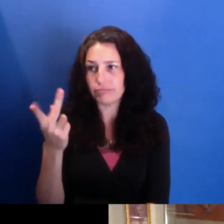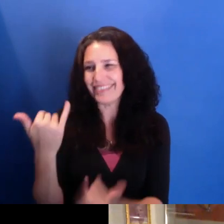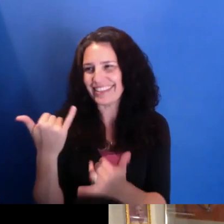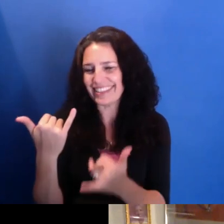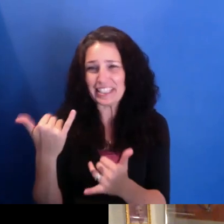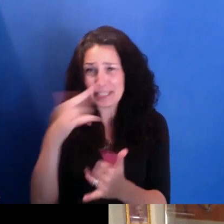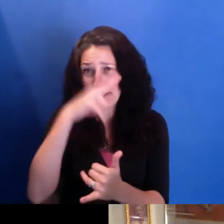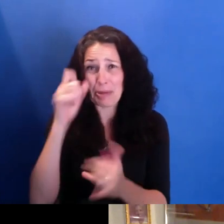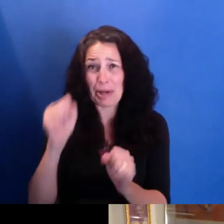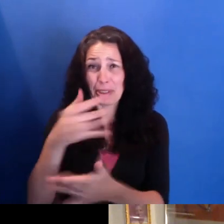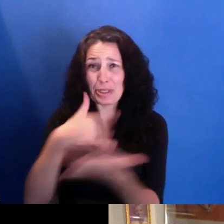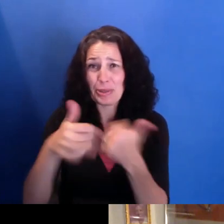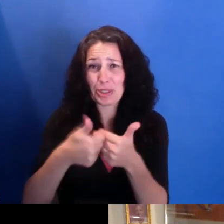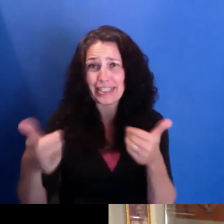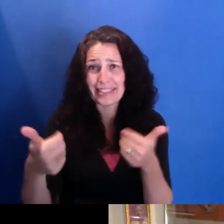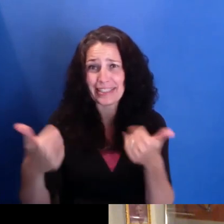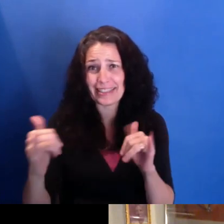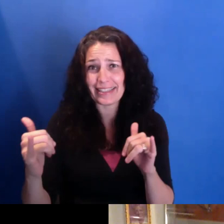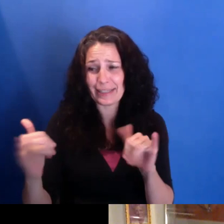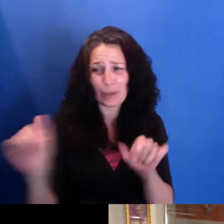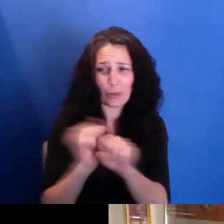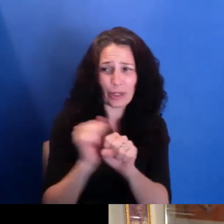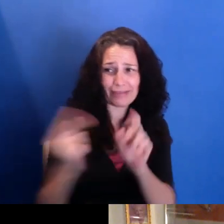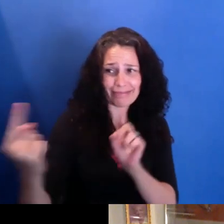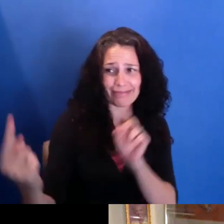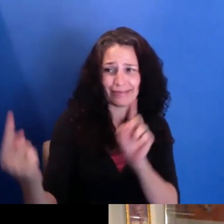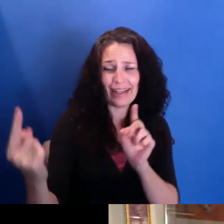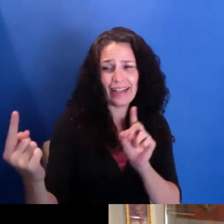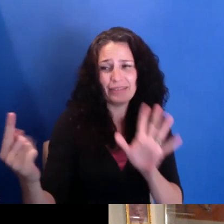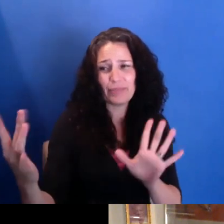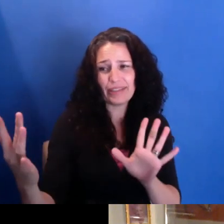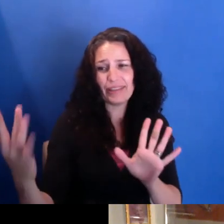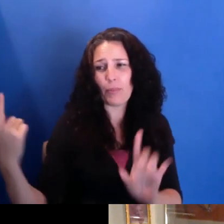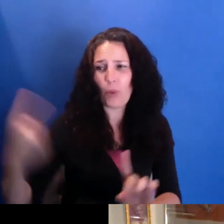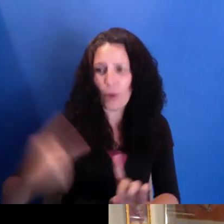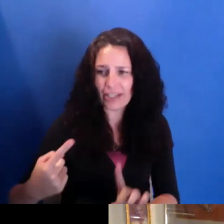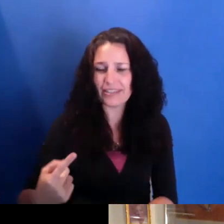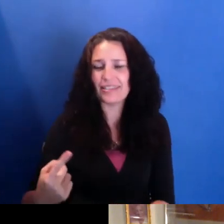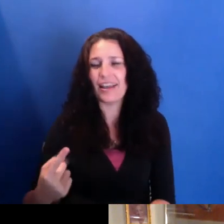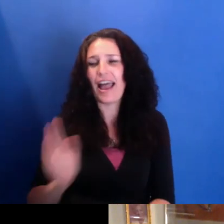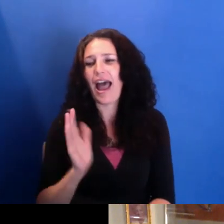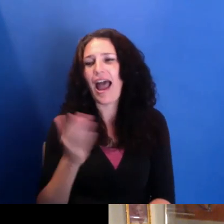Our archive has been really important to us. And because we have interviewed--